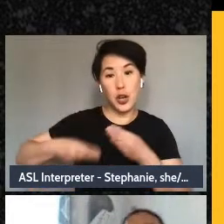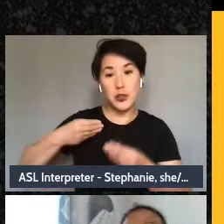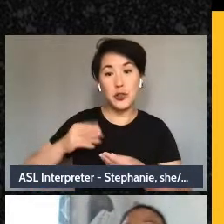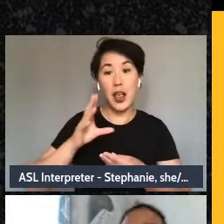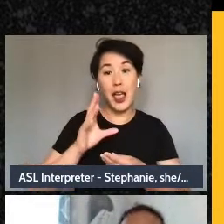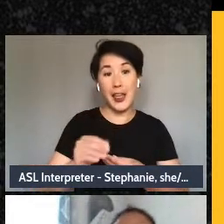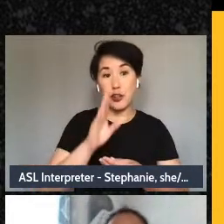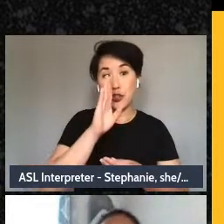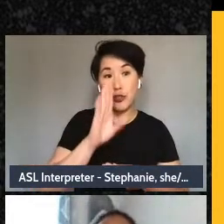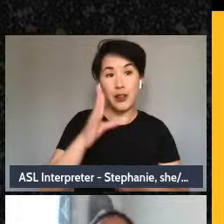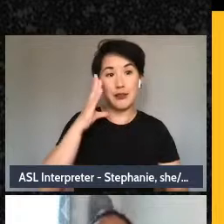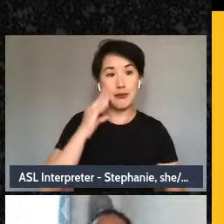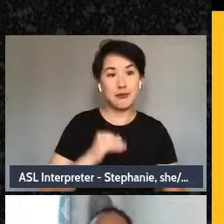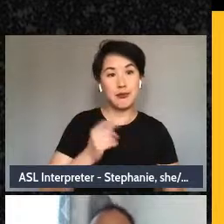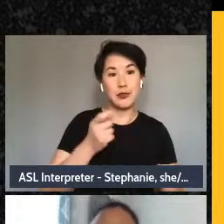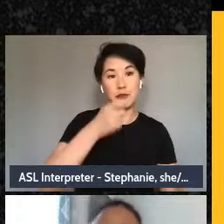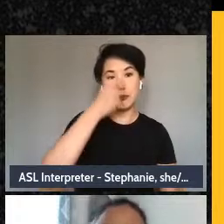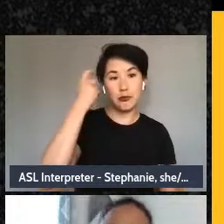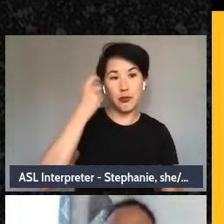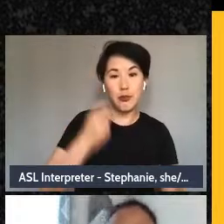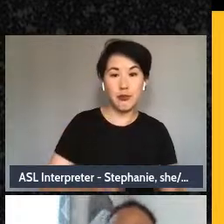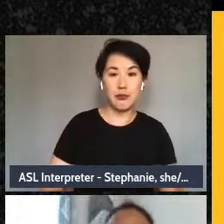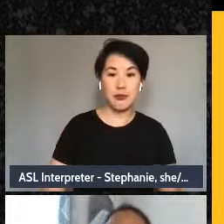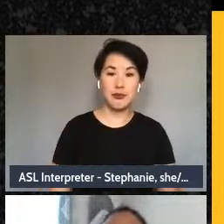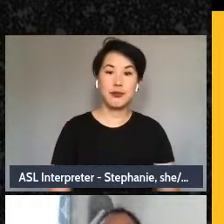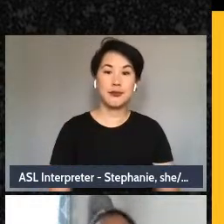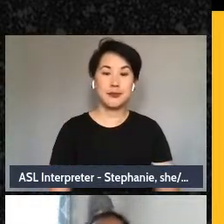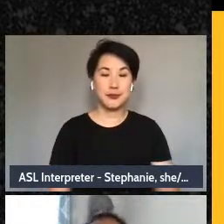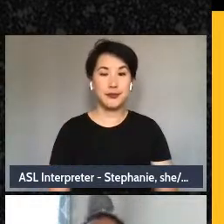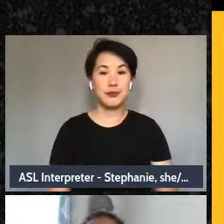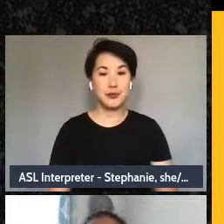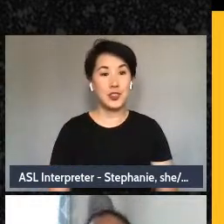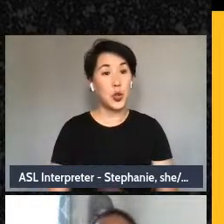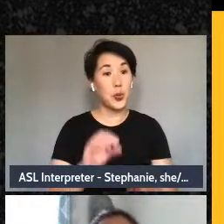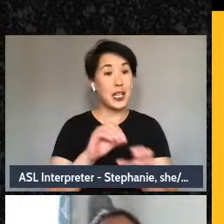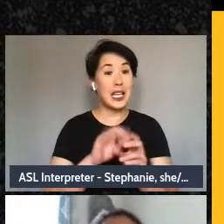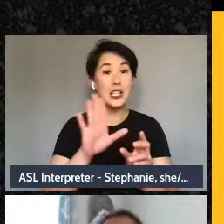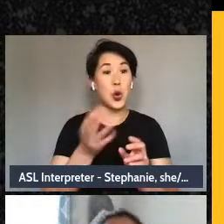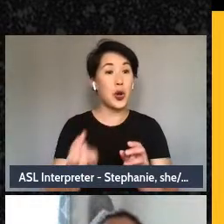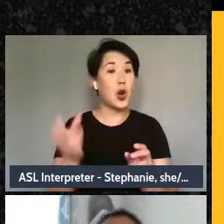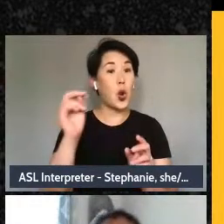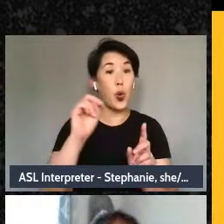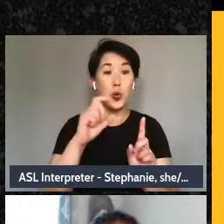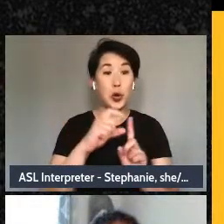trauma. So in your own words, your story.